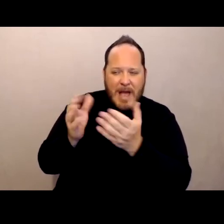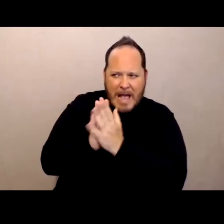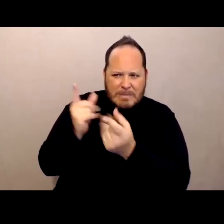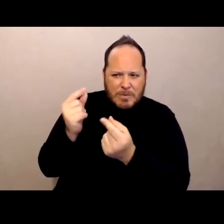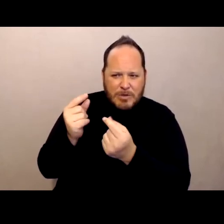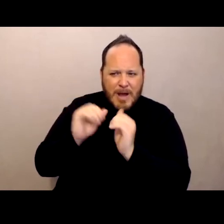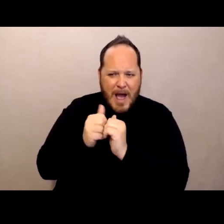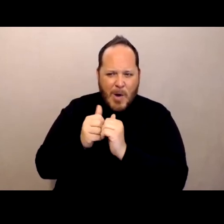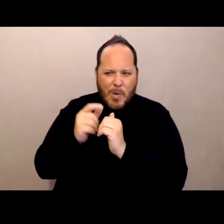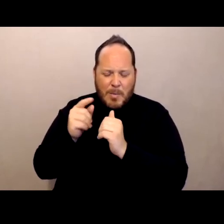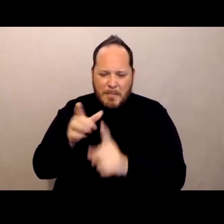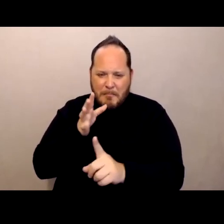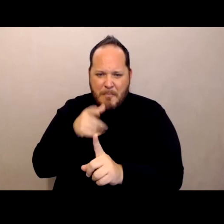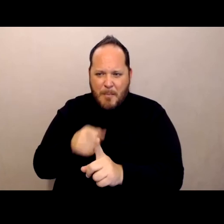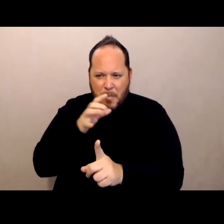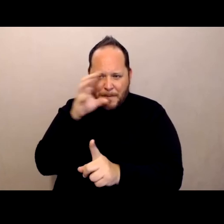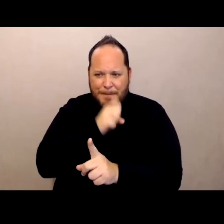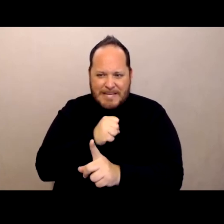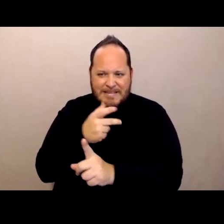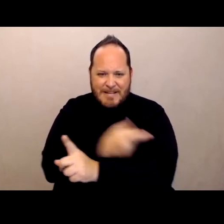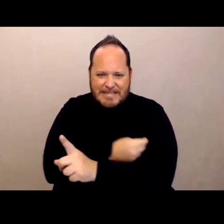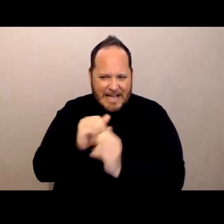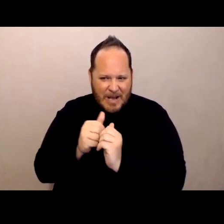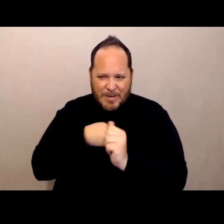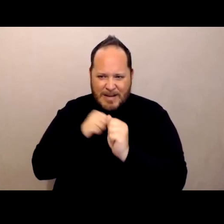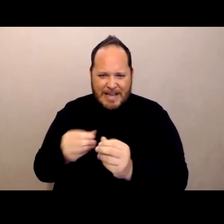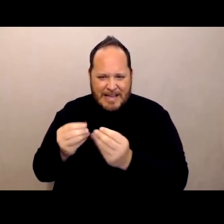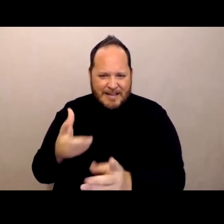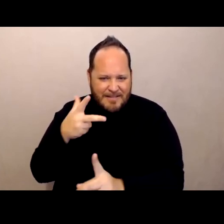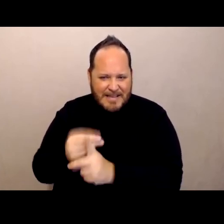"that miss the clinics so that they don't have to" "leave their home to get vaccinated."